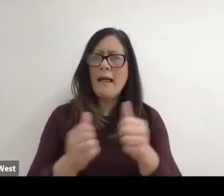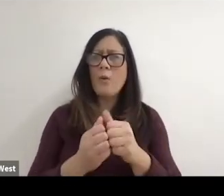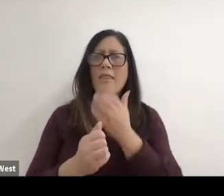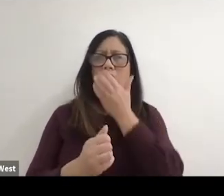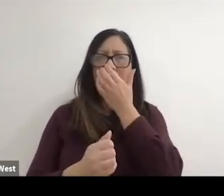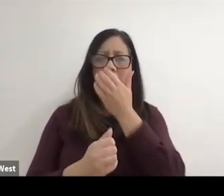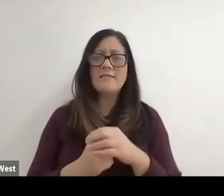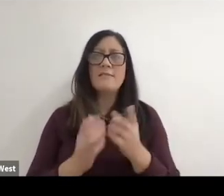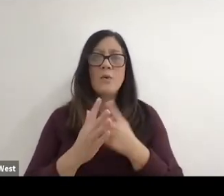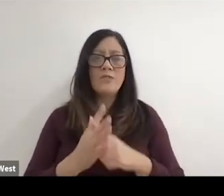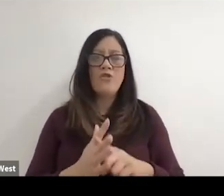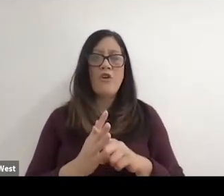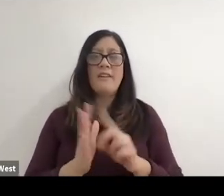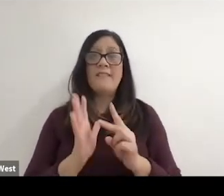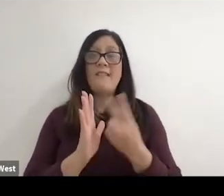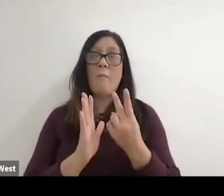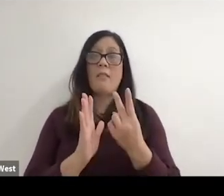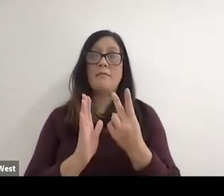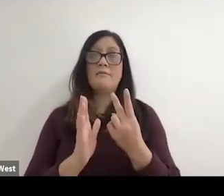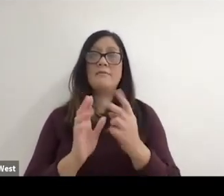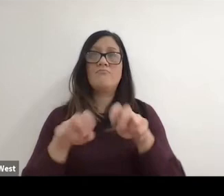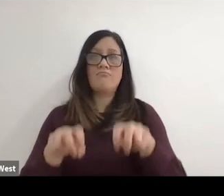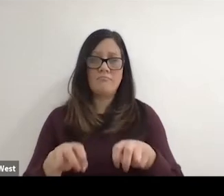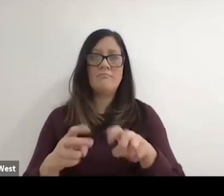and then eventually singles and then eventually even the quads came in.